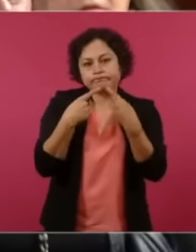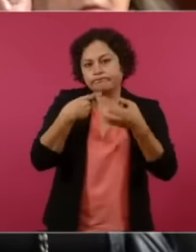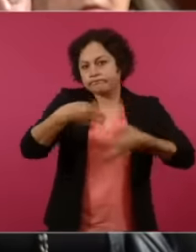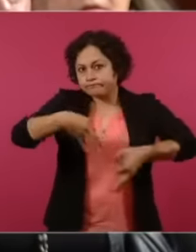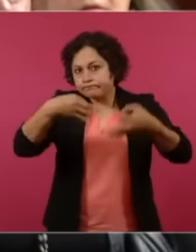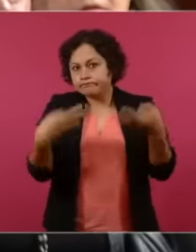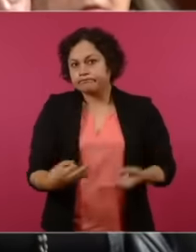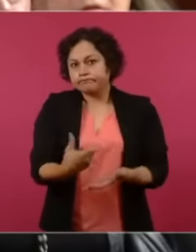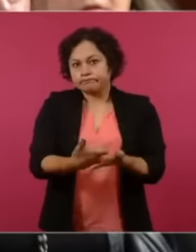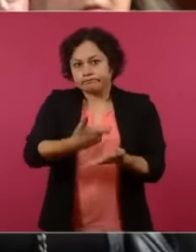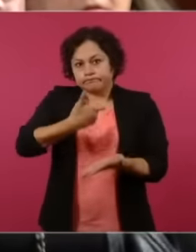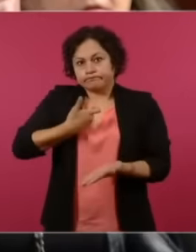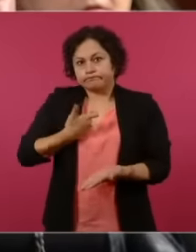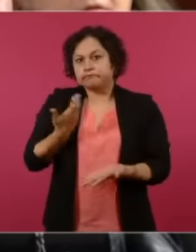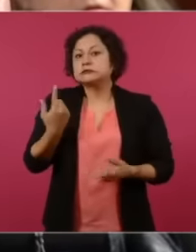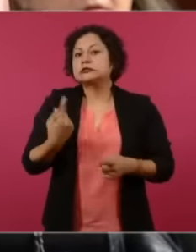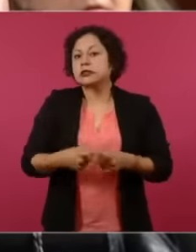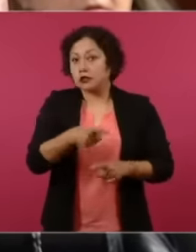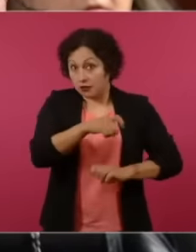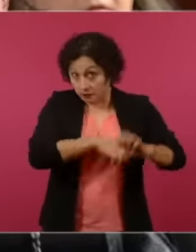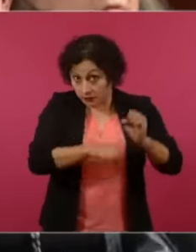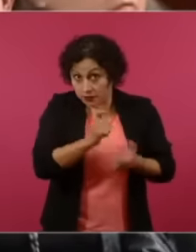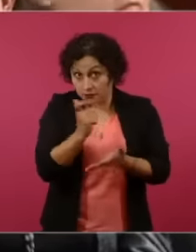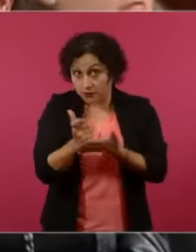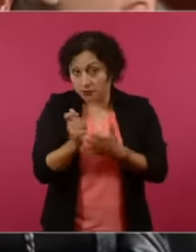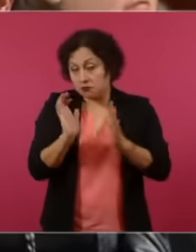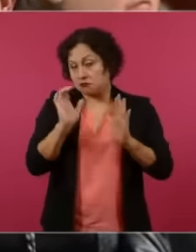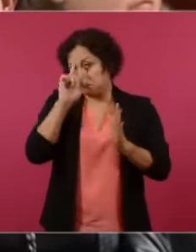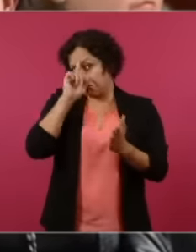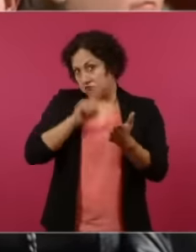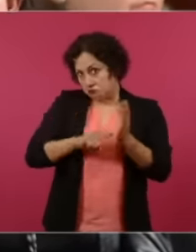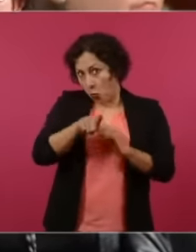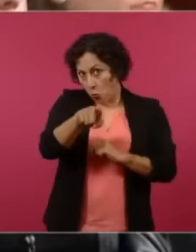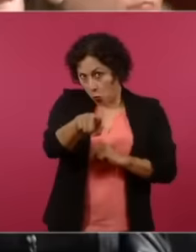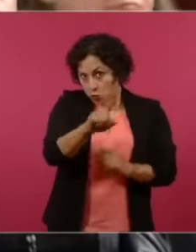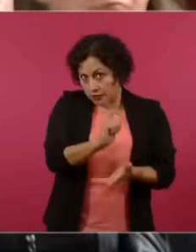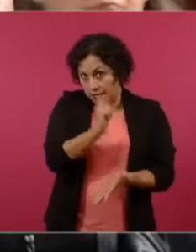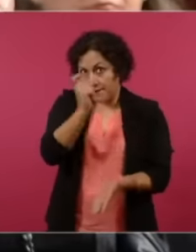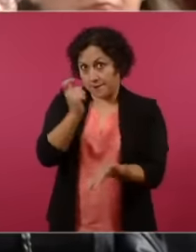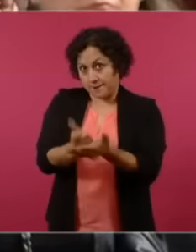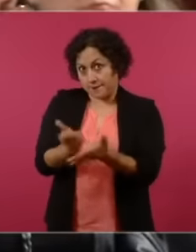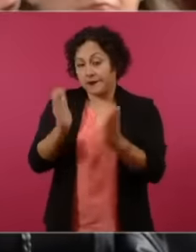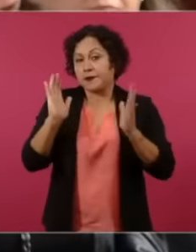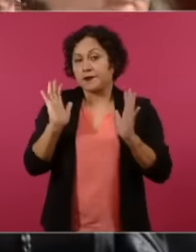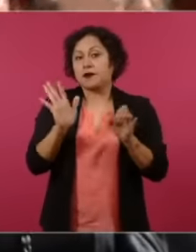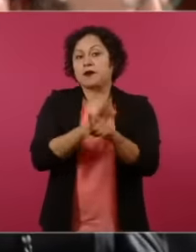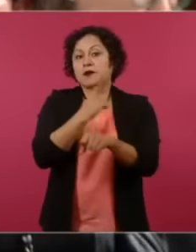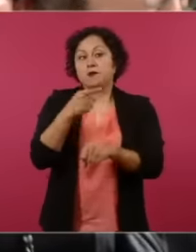pay I guess you are going to pay because Grupo México has turned a blind eye all